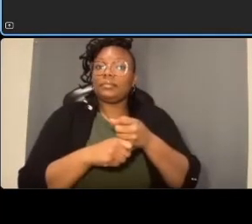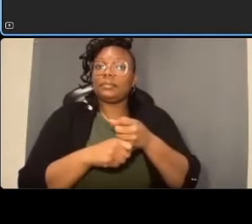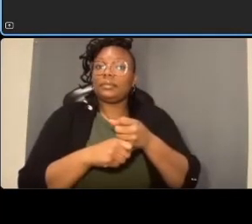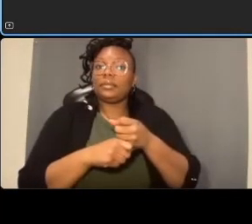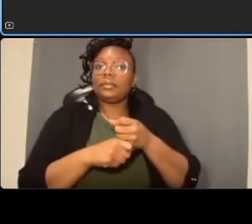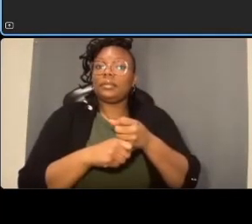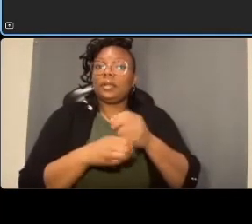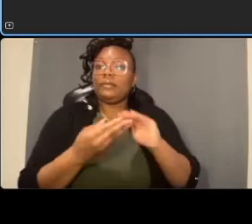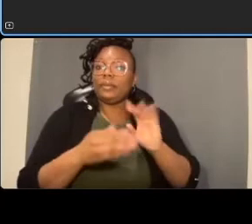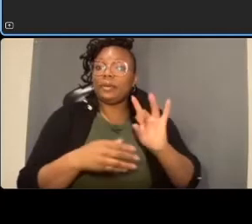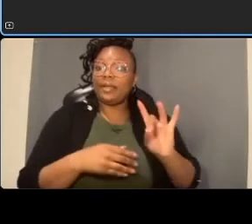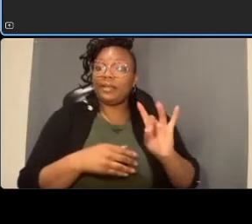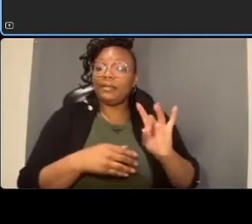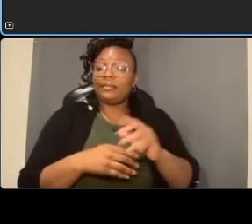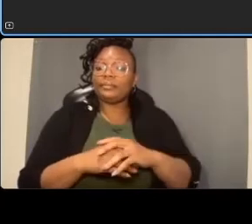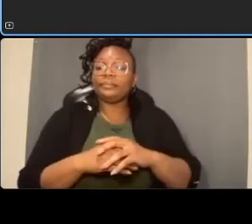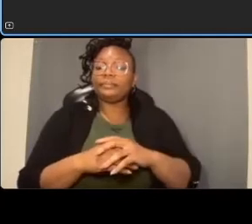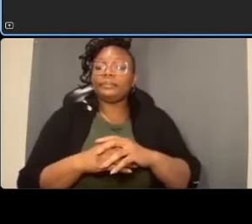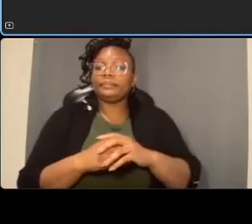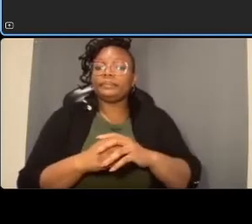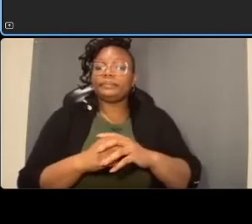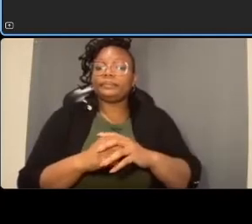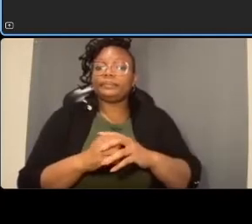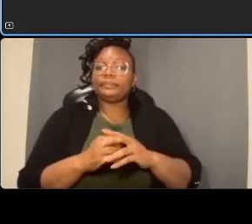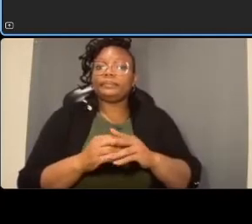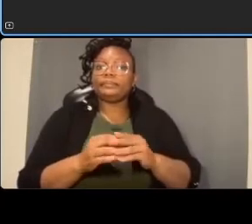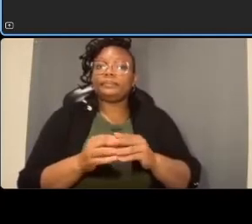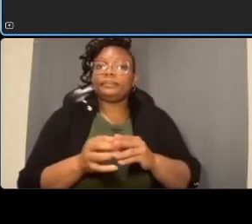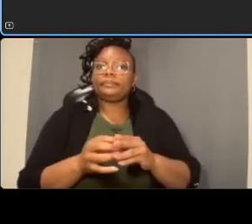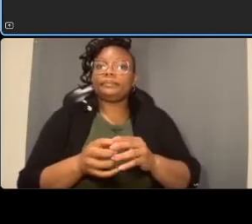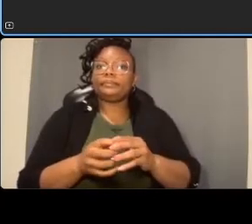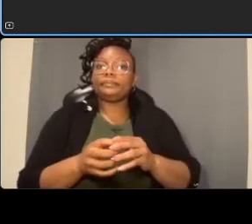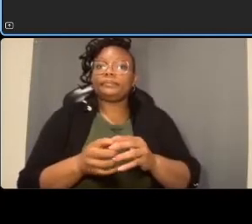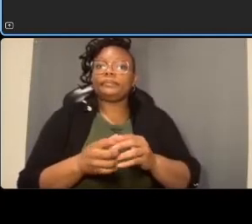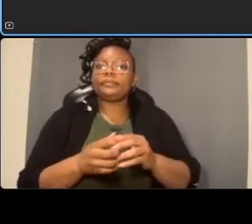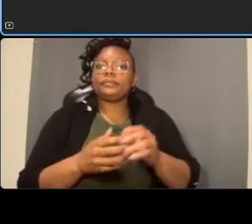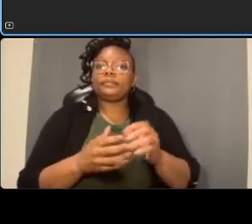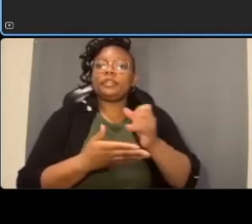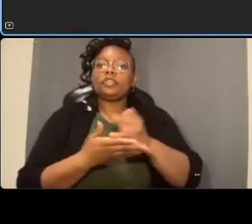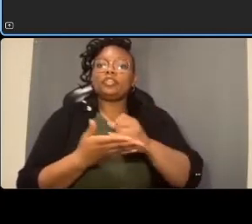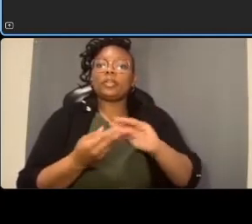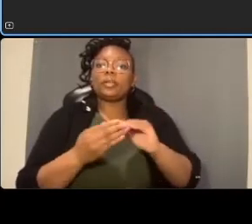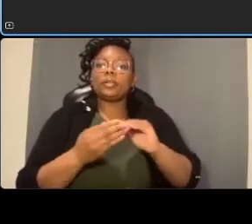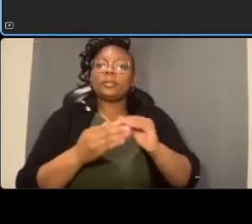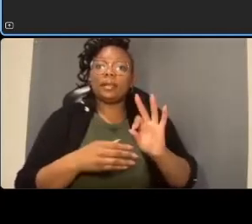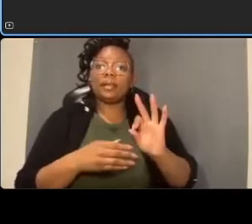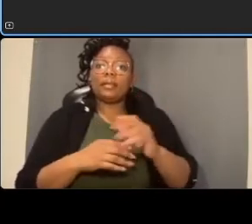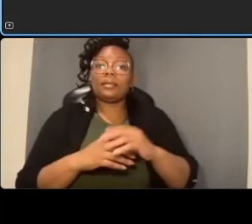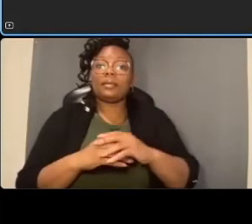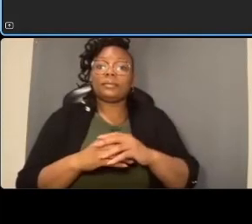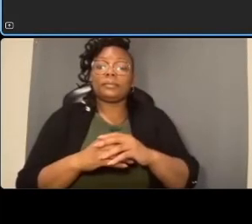drawing number nine begins north of davenport street and proceeds to nebraska avenue